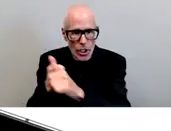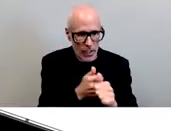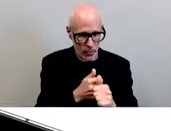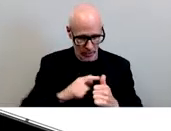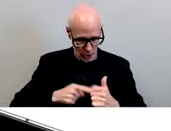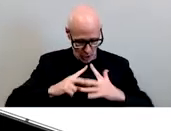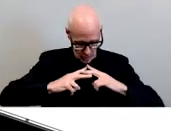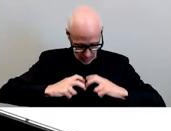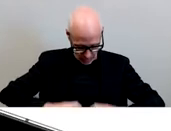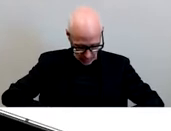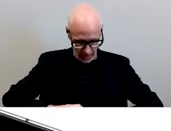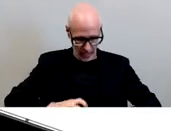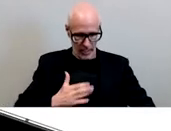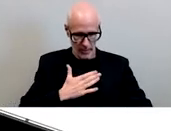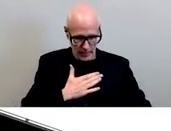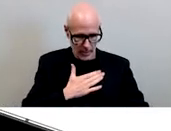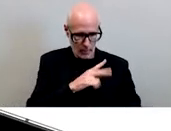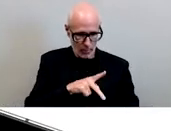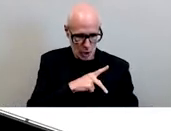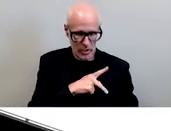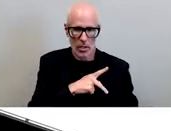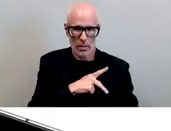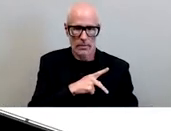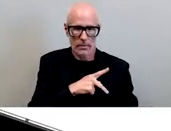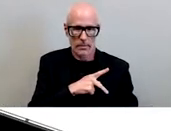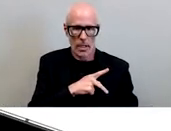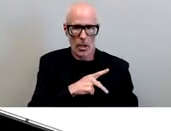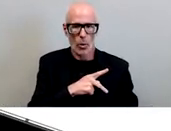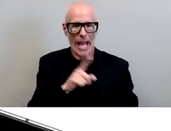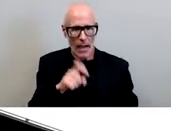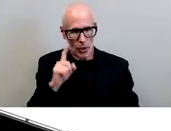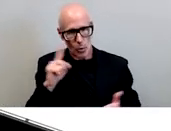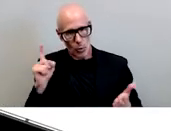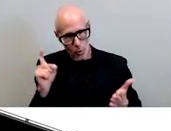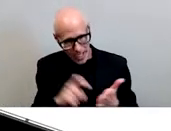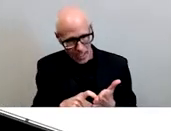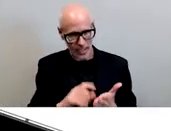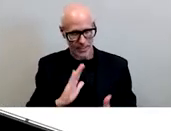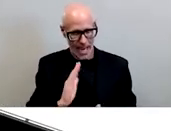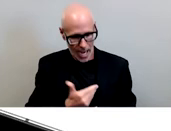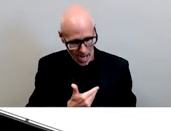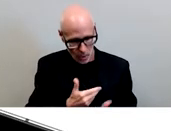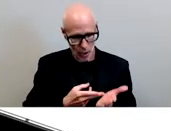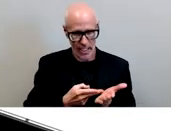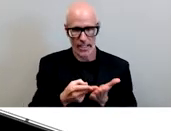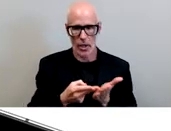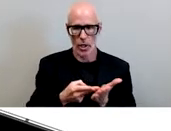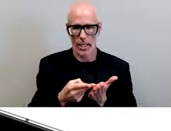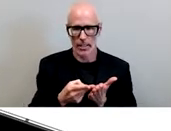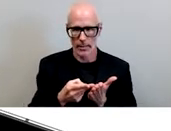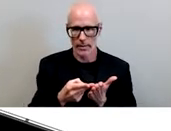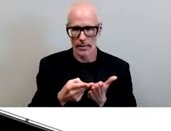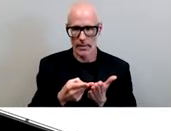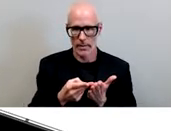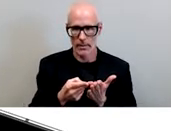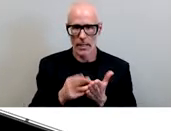that we recognize um our personal integrity around being anti-racist